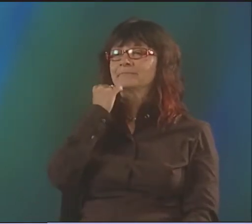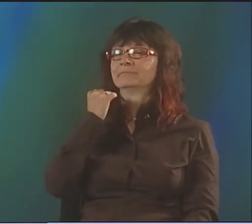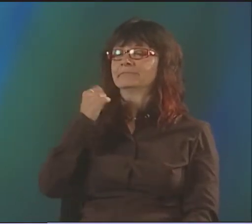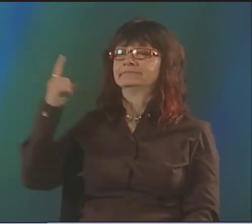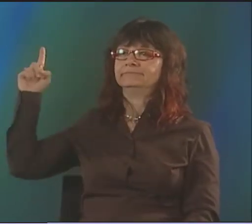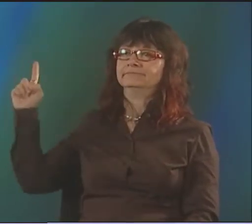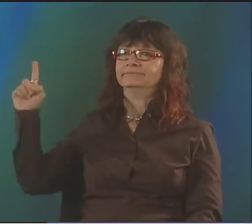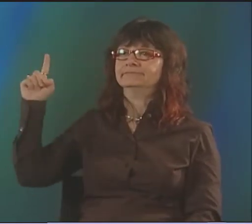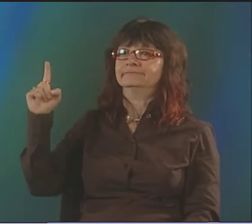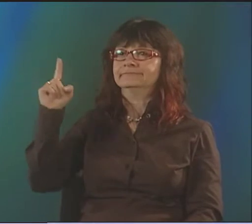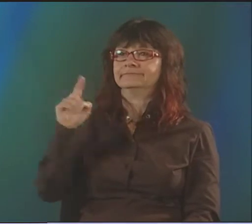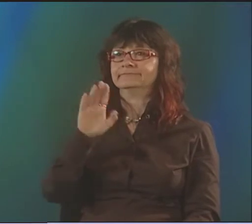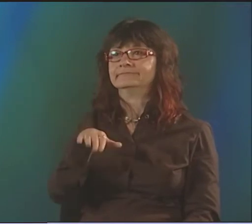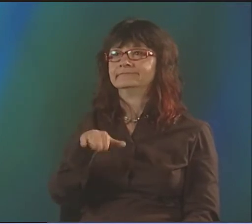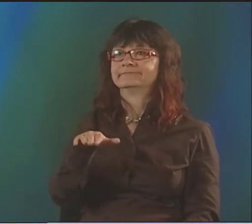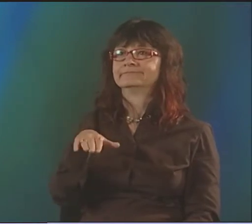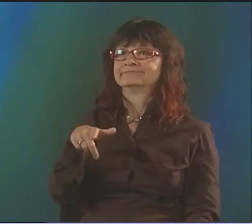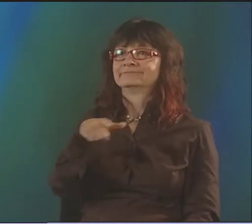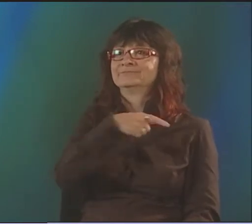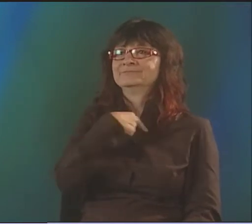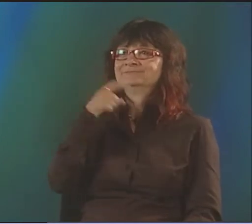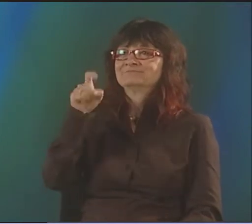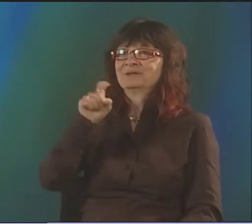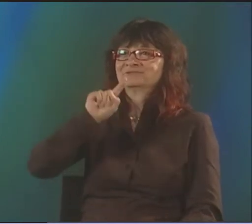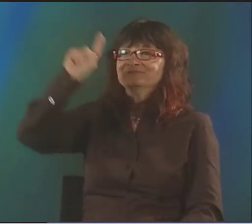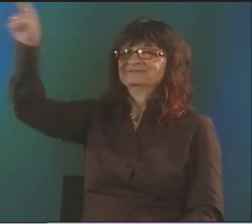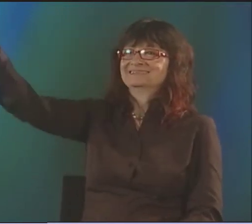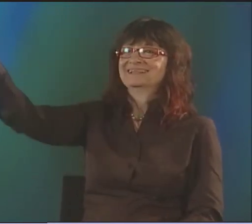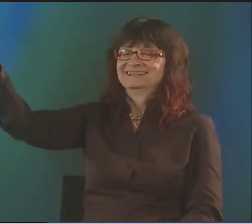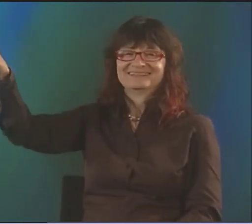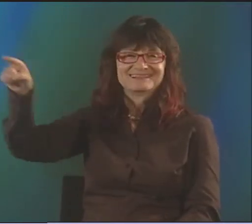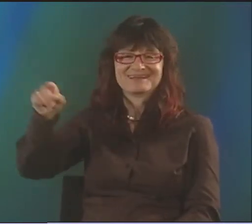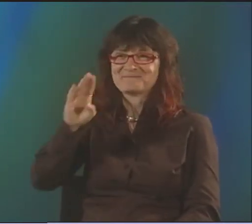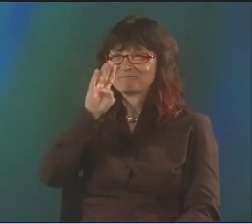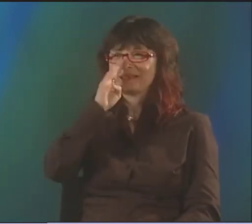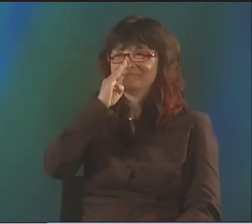I DO REMEMBER THIS ONE NIGHT. IT WAS SO FUNNY. WE WERE ALL SITTING AROUND AND HANGING OUT AND TALKING.